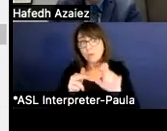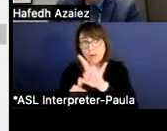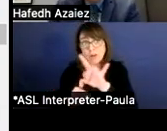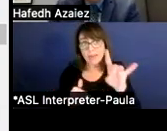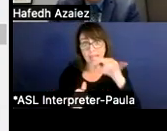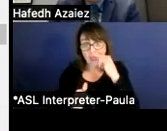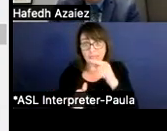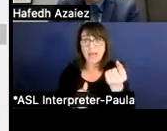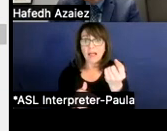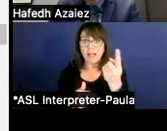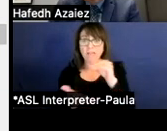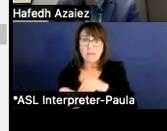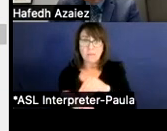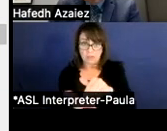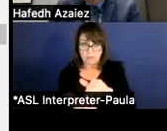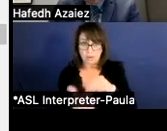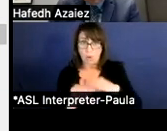12.2 million if we lose 300 kids.